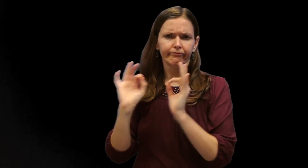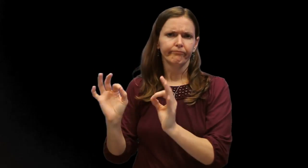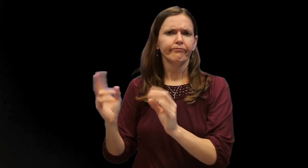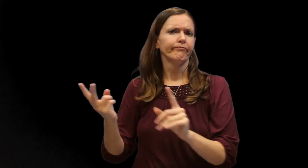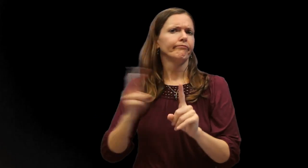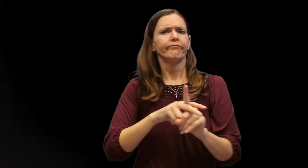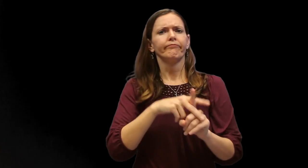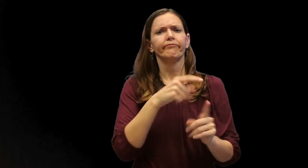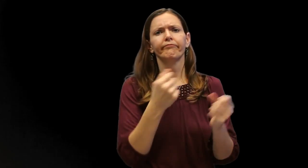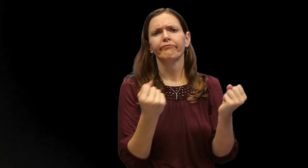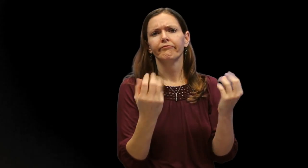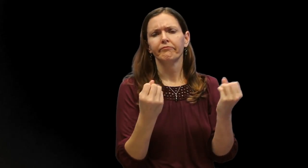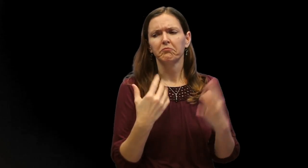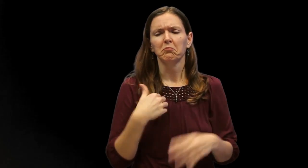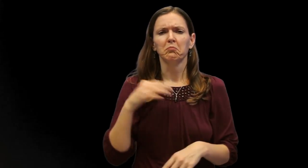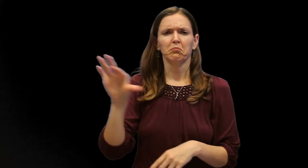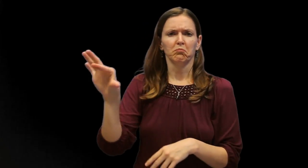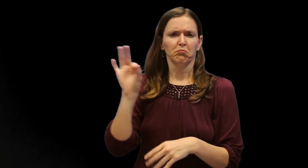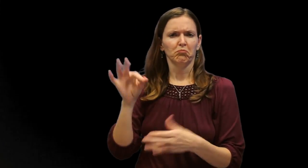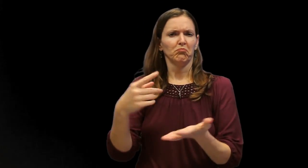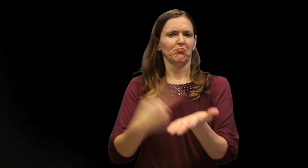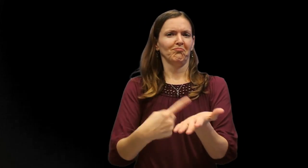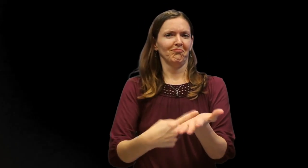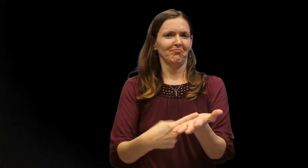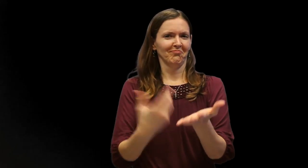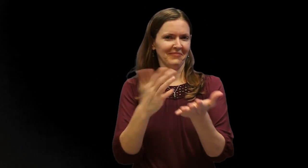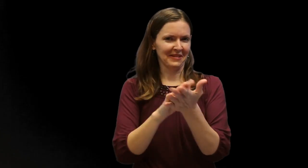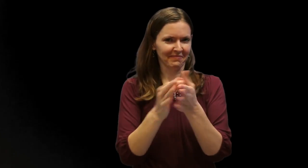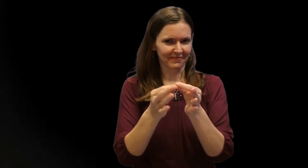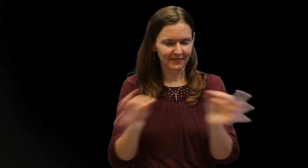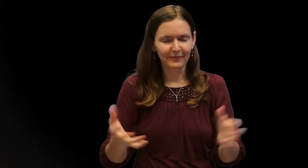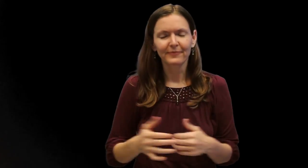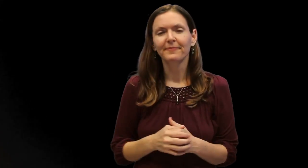framework applies to sign languages very well. I've chosen his framework to discuss academic language.